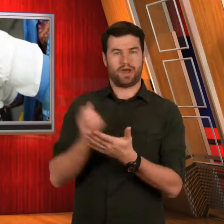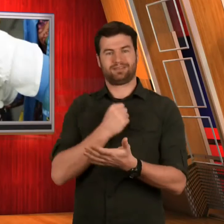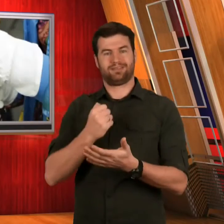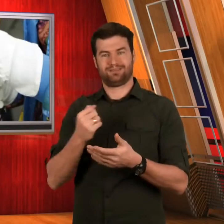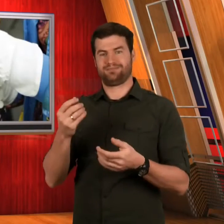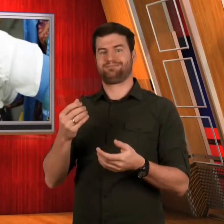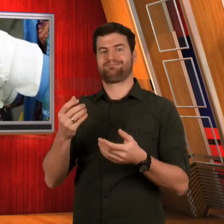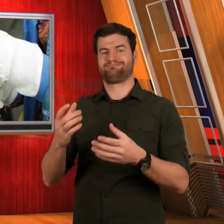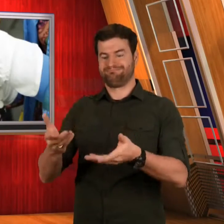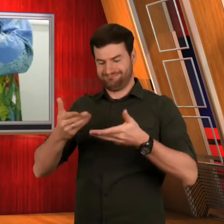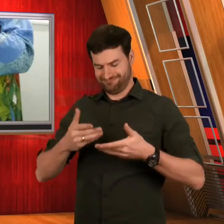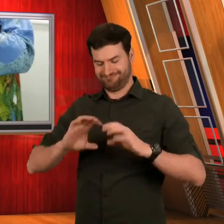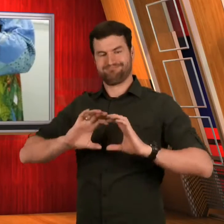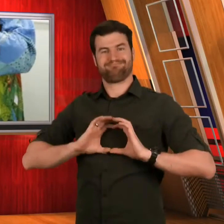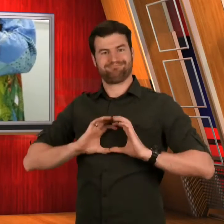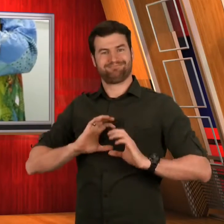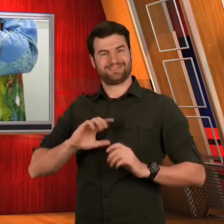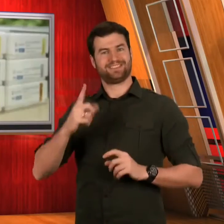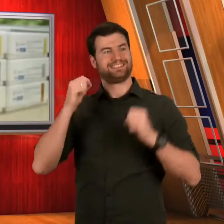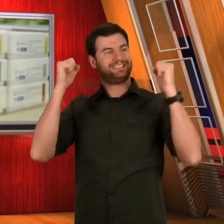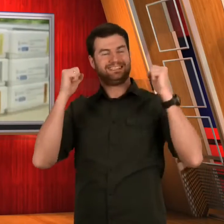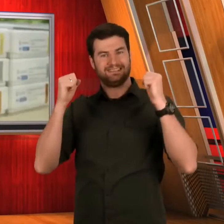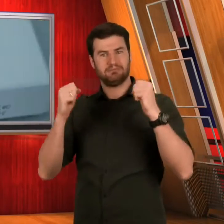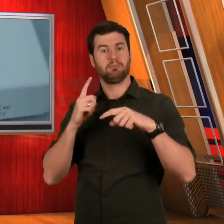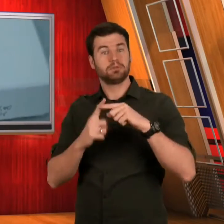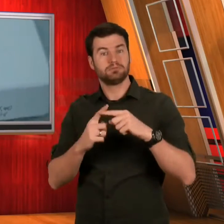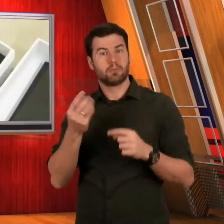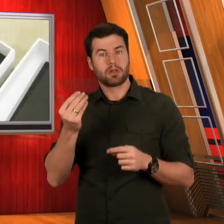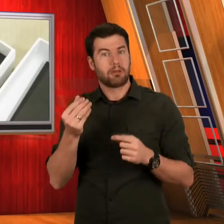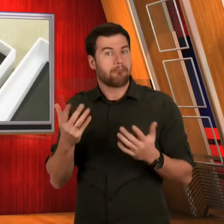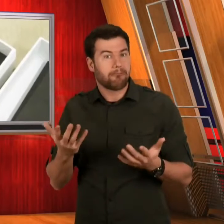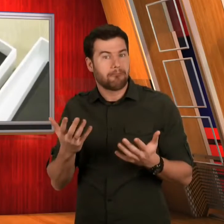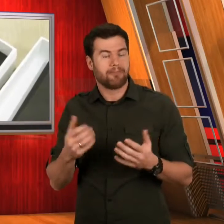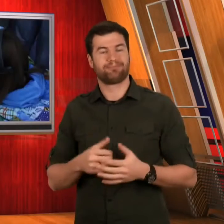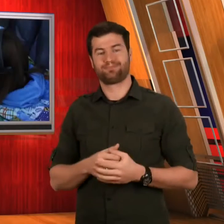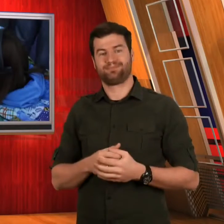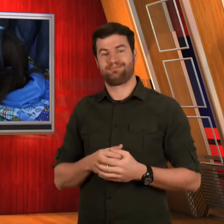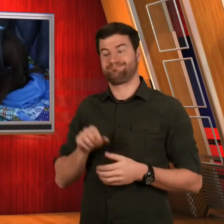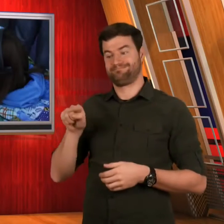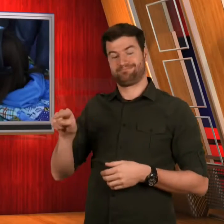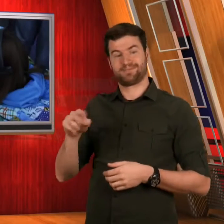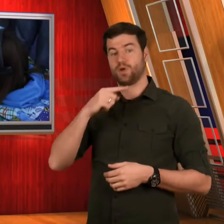But what's it really worth to the winner?